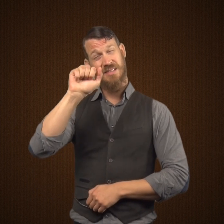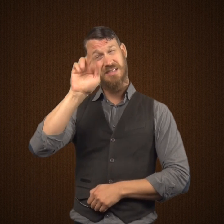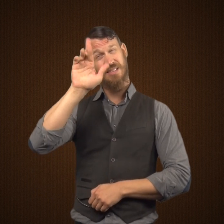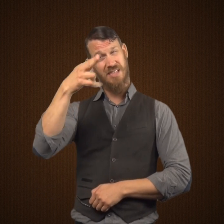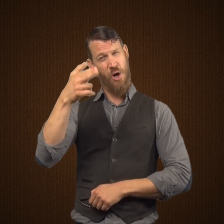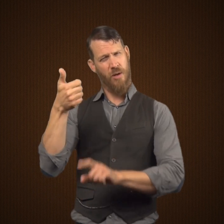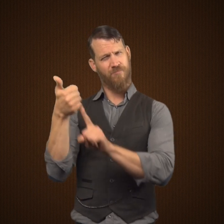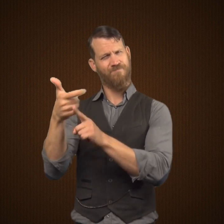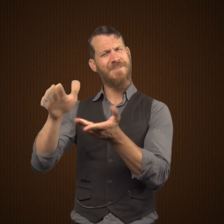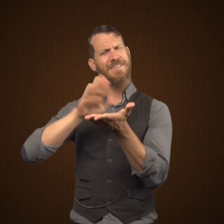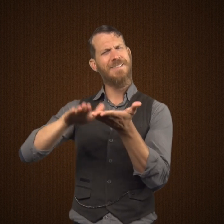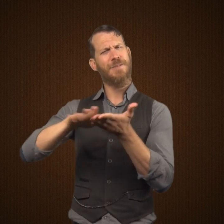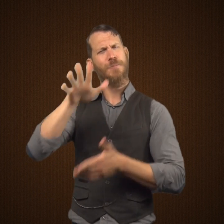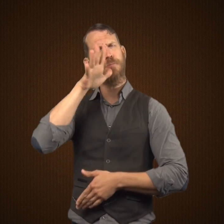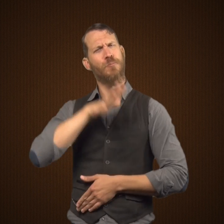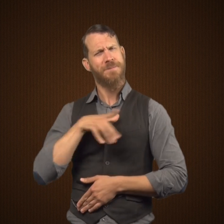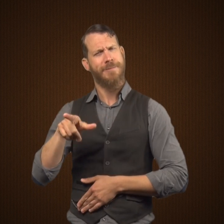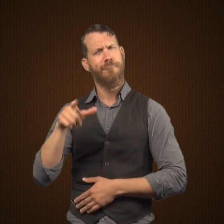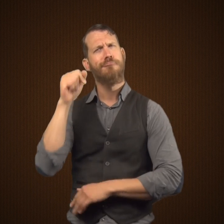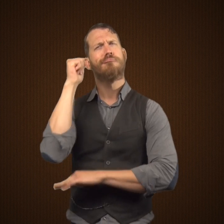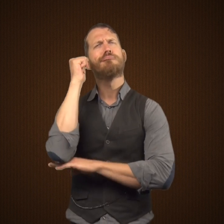that Sir Carew had been viciously murdered.